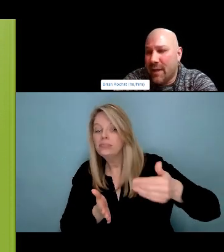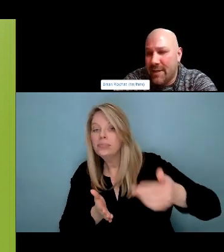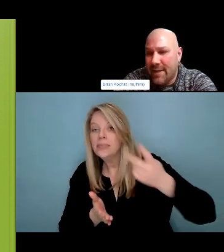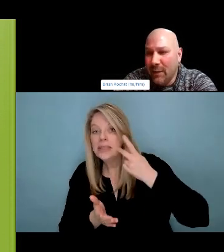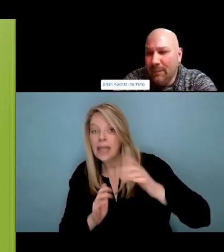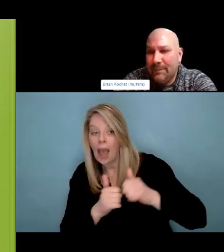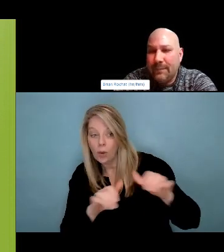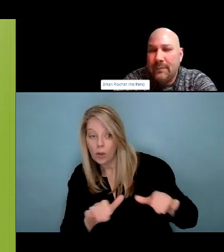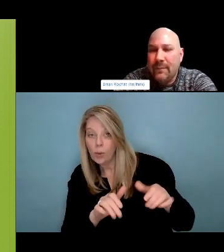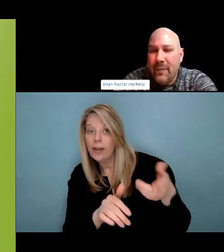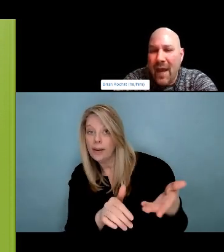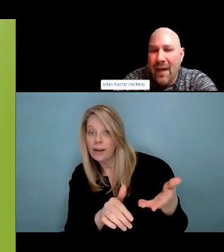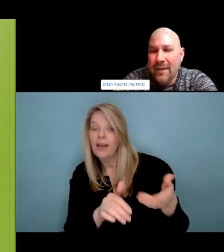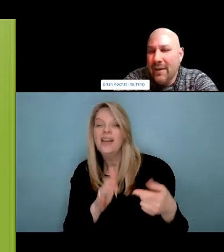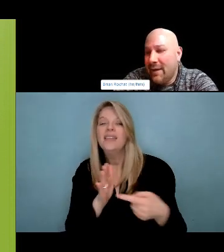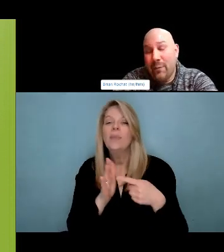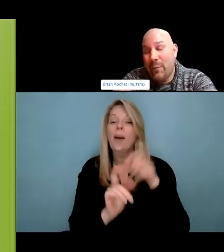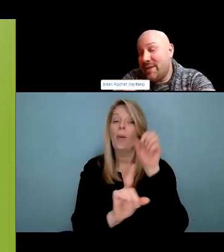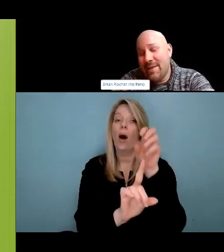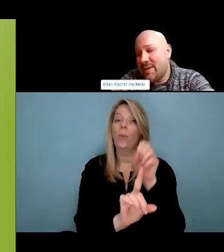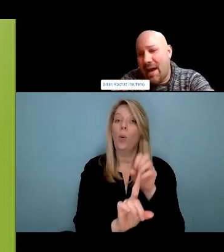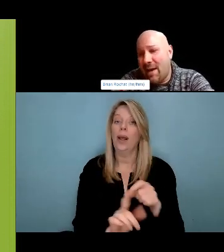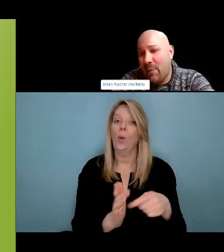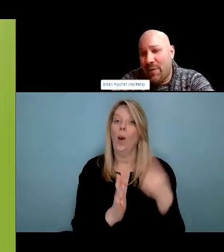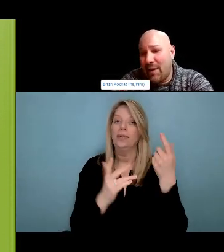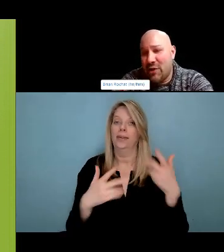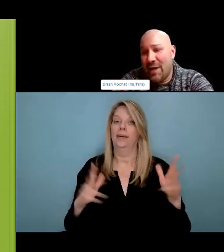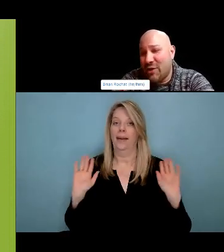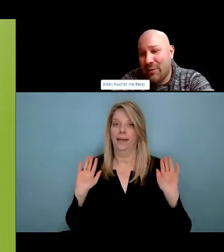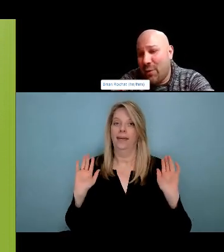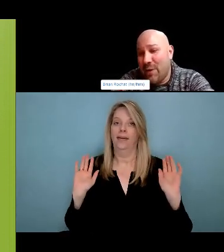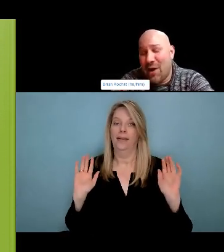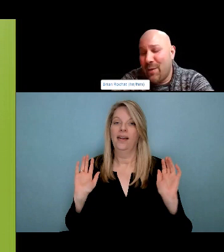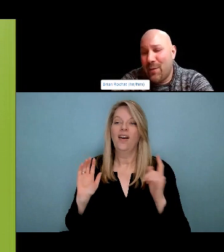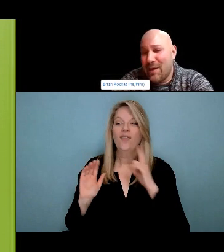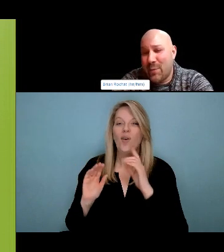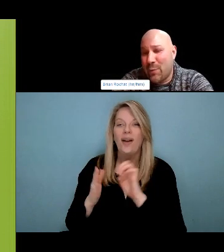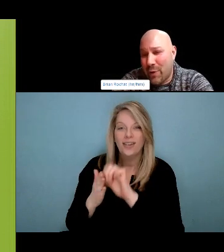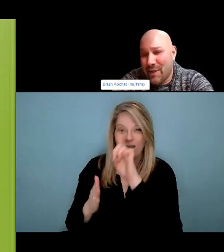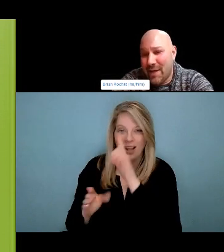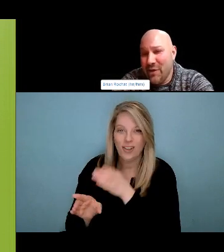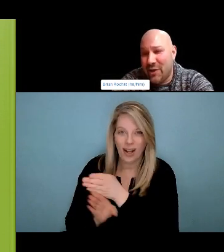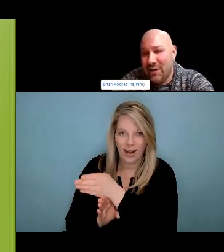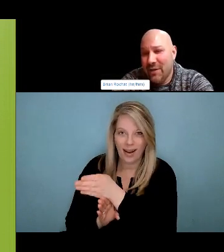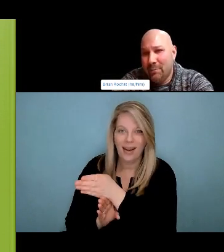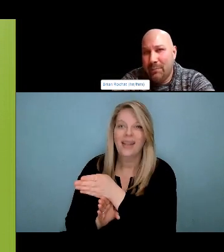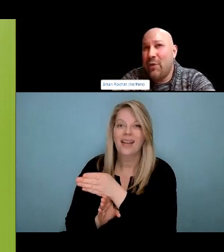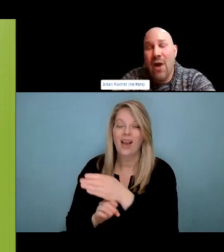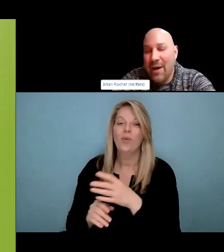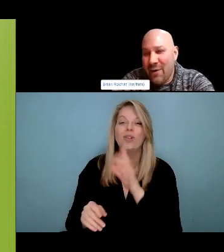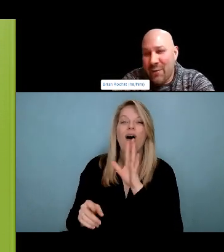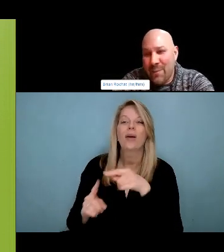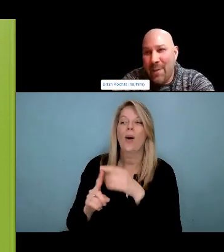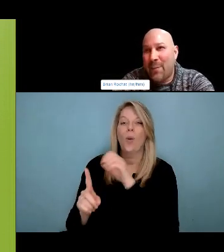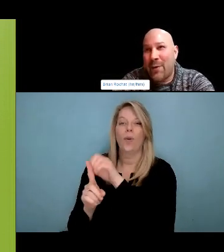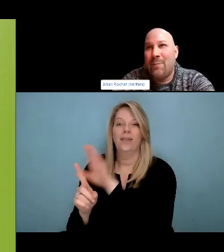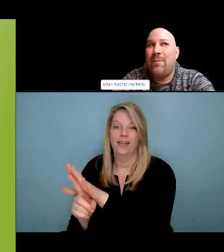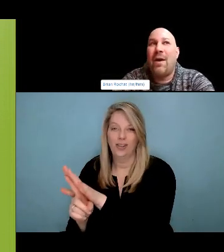approved this at the corporate level. I definitely feel that there is opportunities to replicate this in other rural communities. What's going to show a change in this overdose